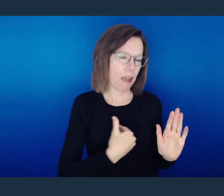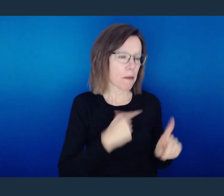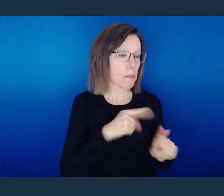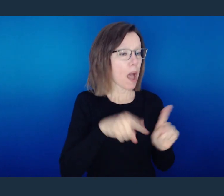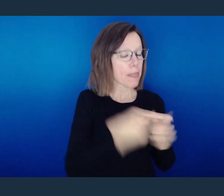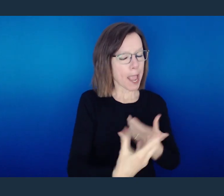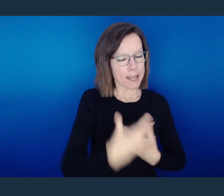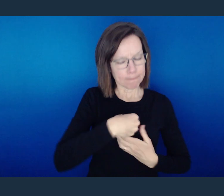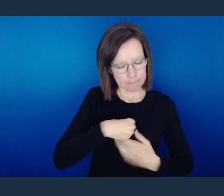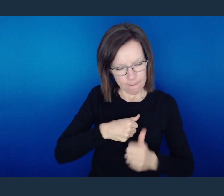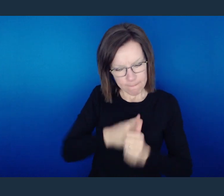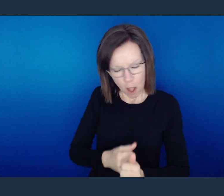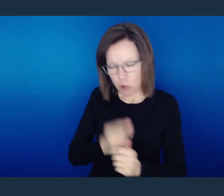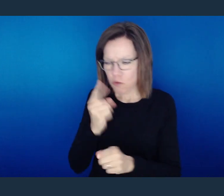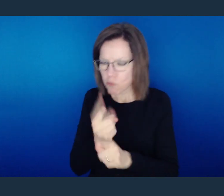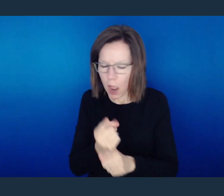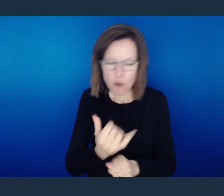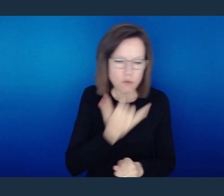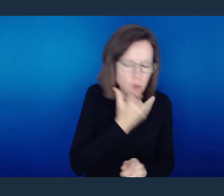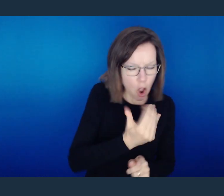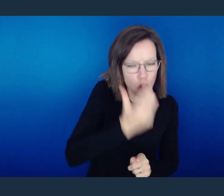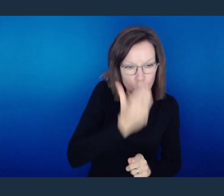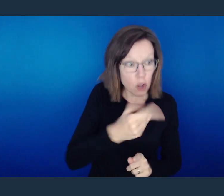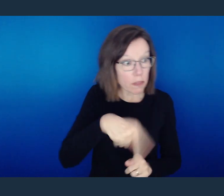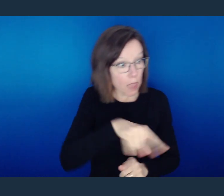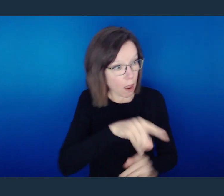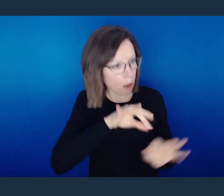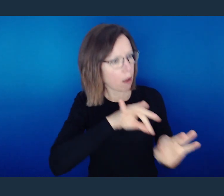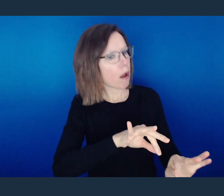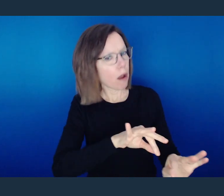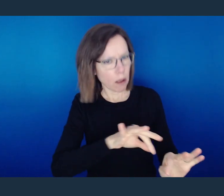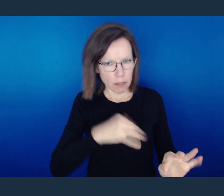a law to themselves, even though they do not have the law.